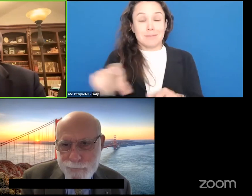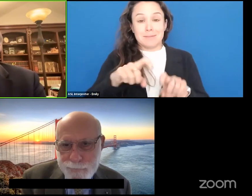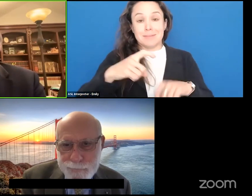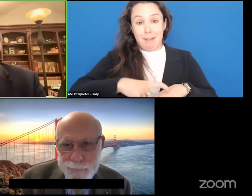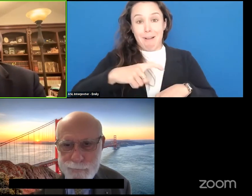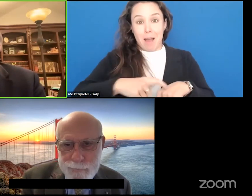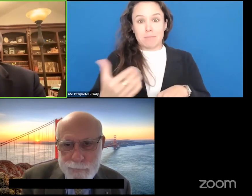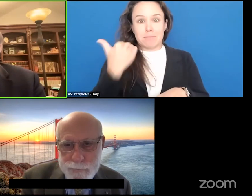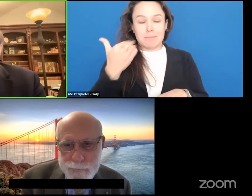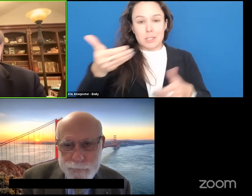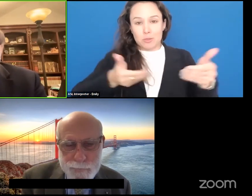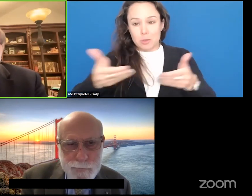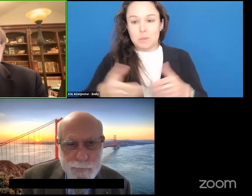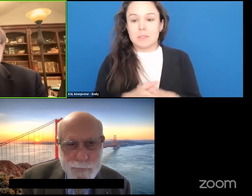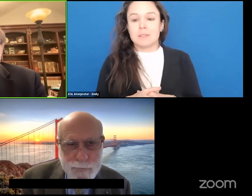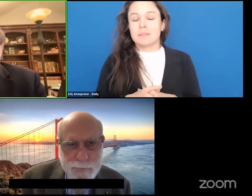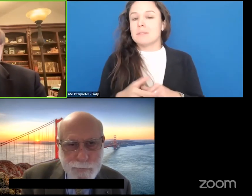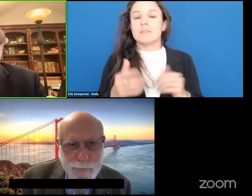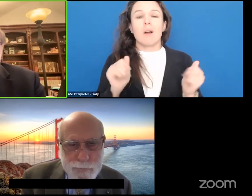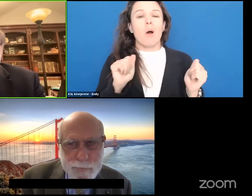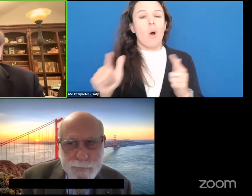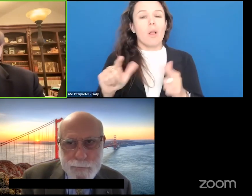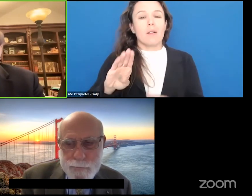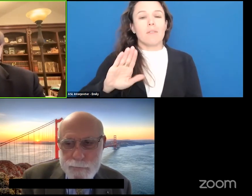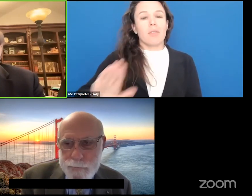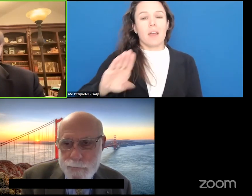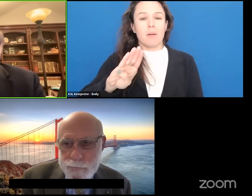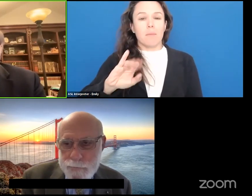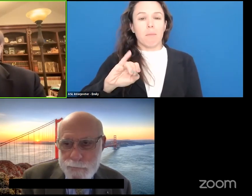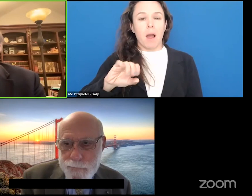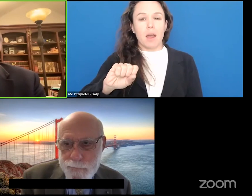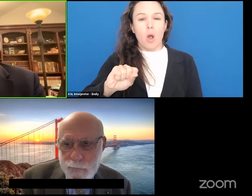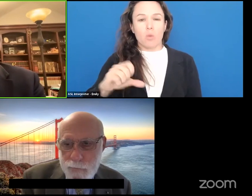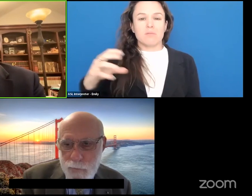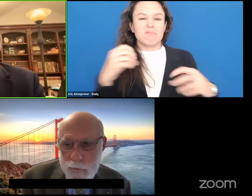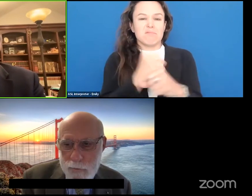So we have compiled all of the bios for them and you can read them before each session